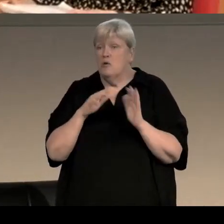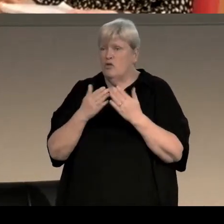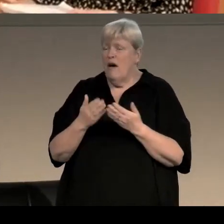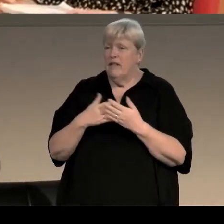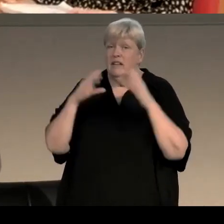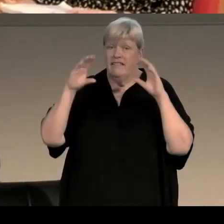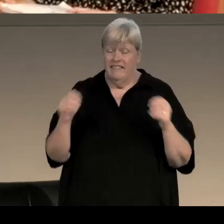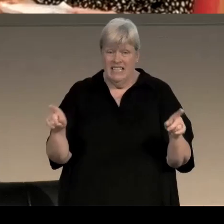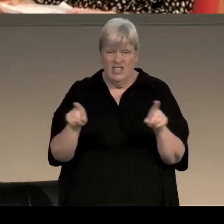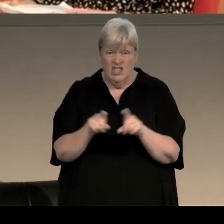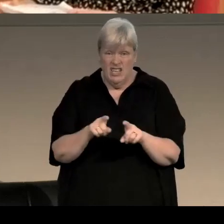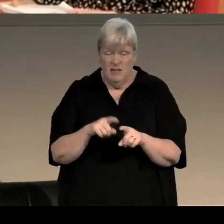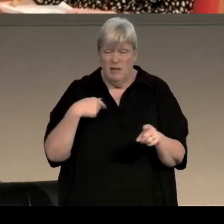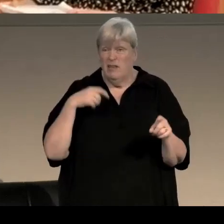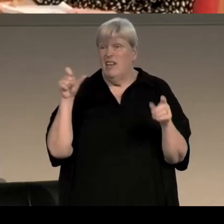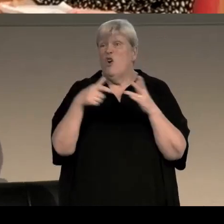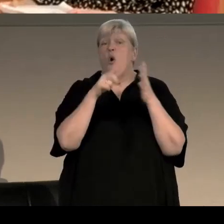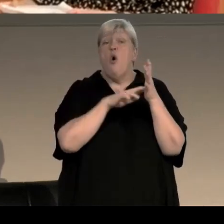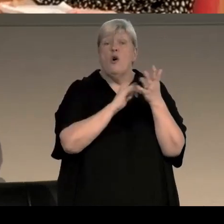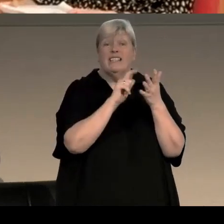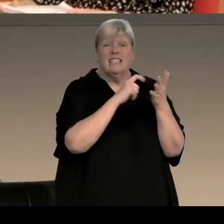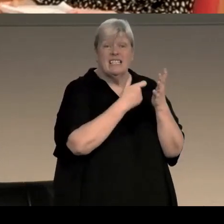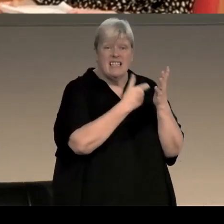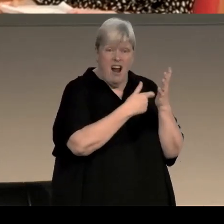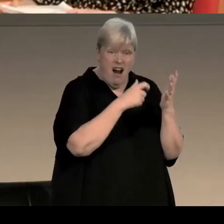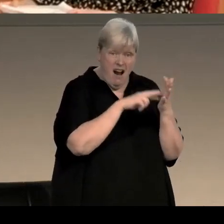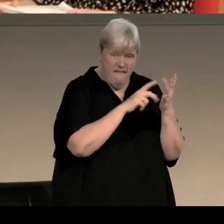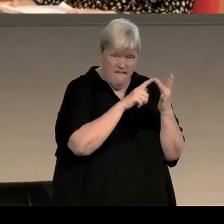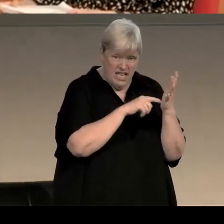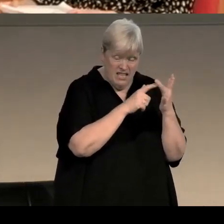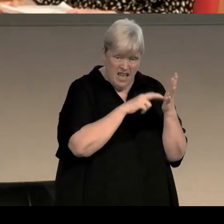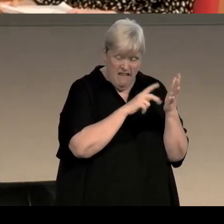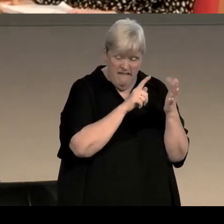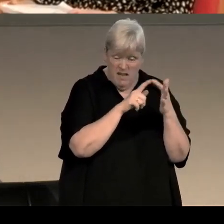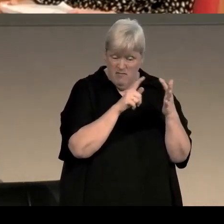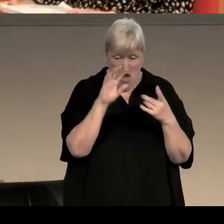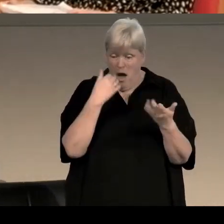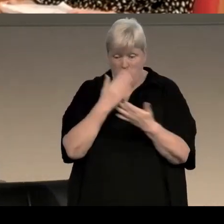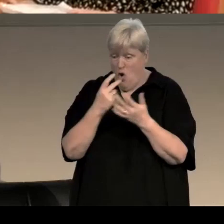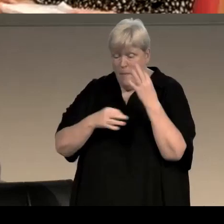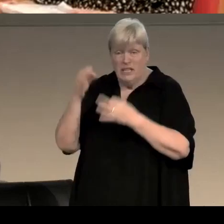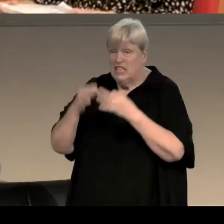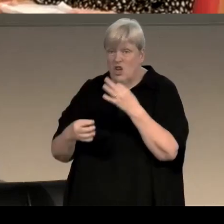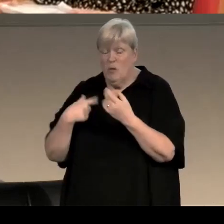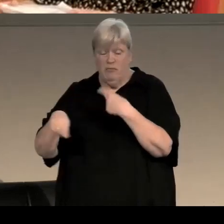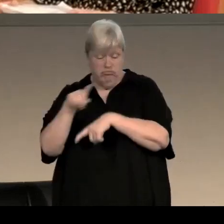i.e essentially conservative novels, are not regarded as being political. To me it seems to me they are just as political, but in a different way.